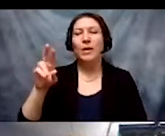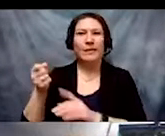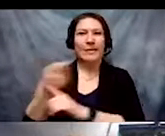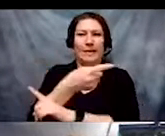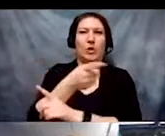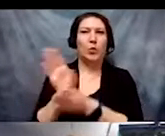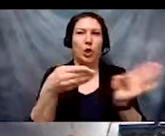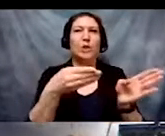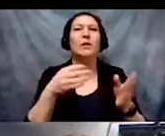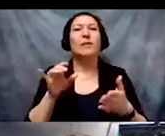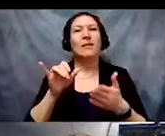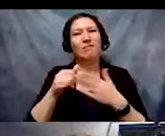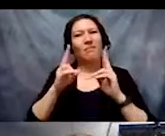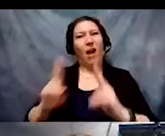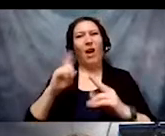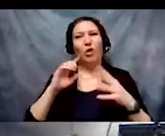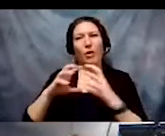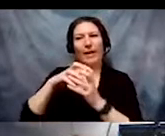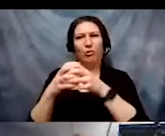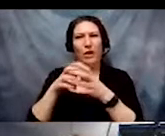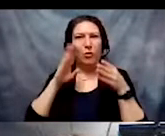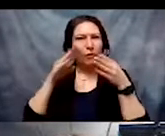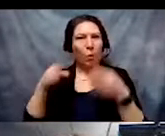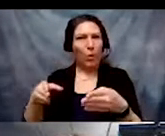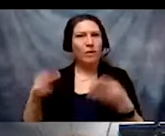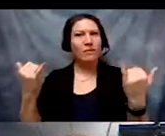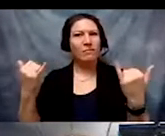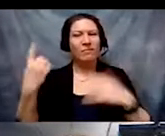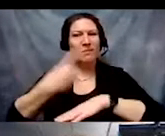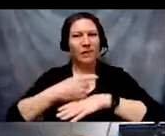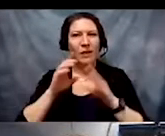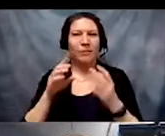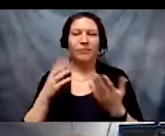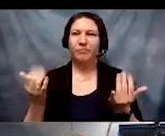that intersectional focus we are presenting to you all today.